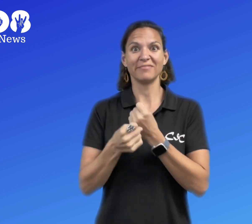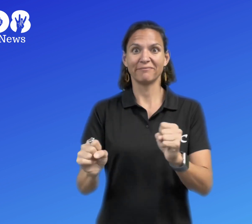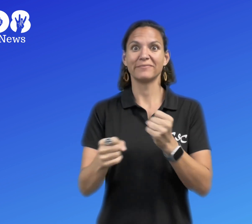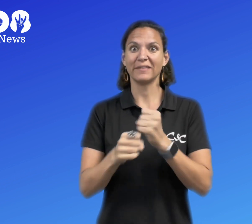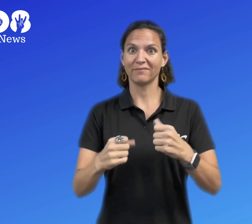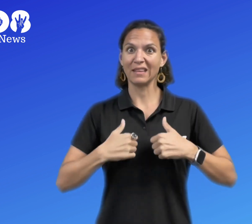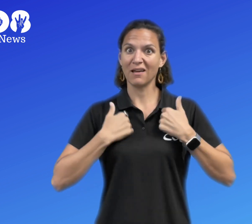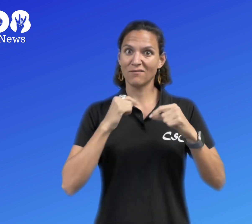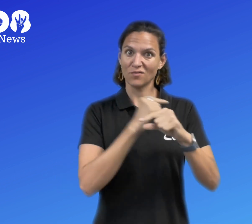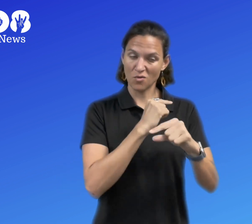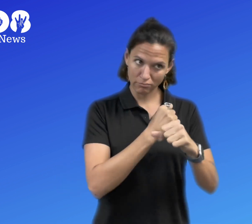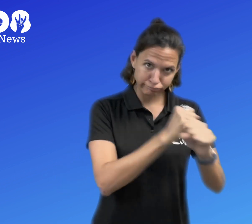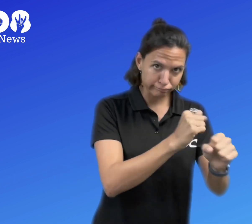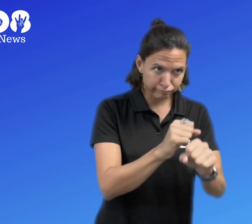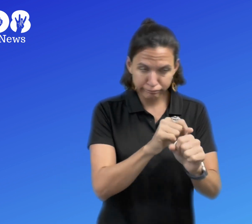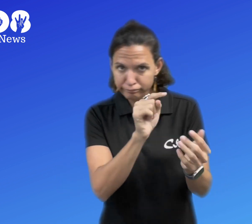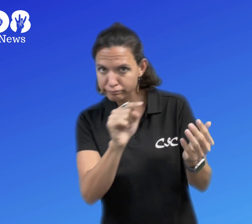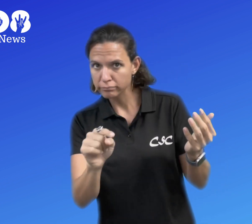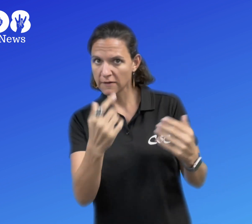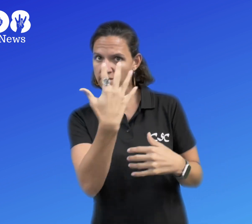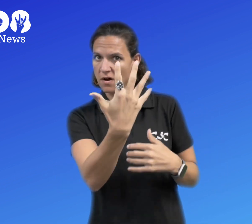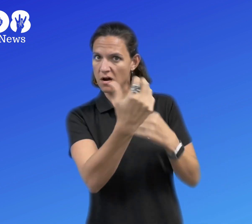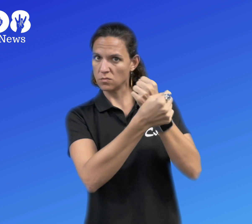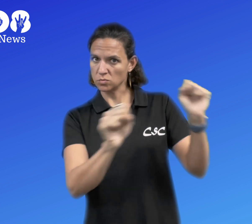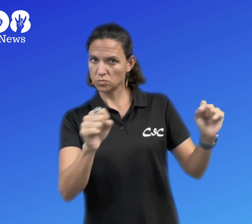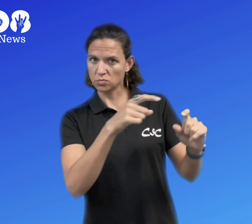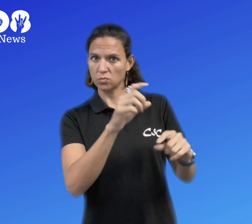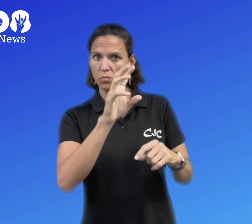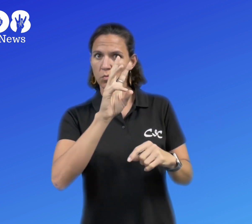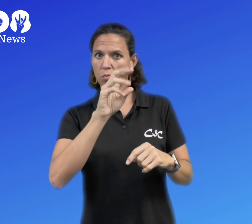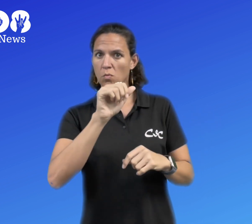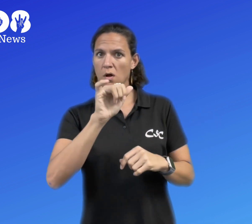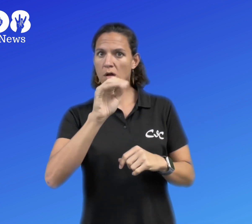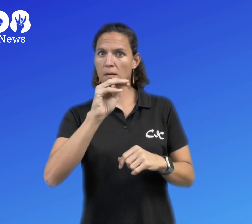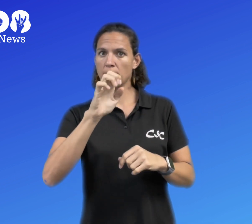Life guards have had 5 rescues at Waimea Bay.